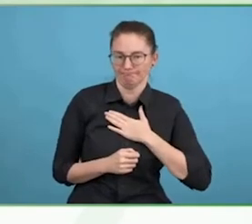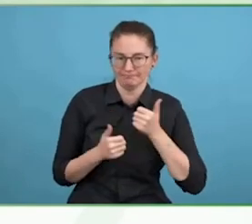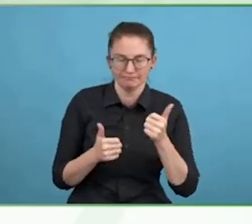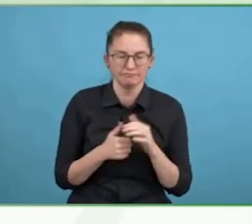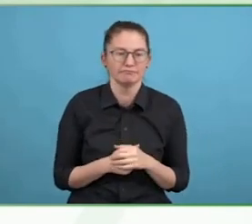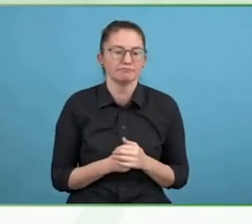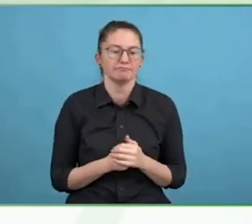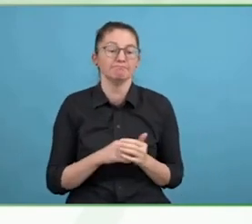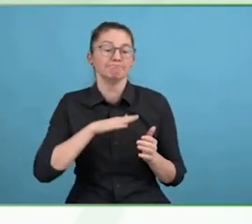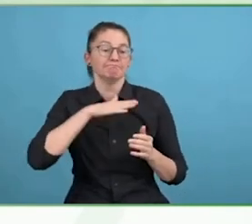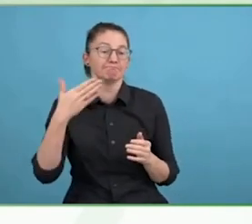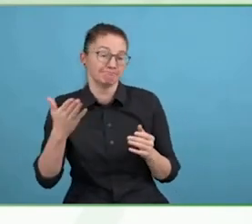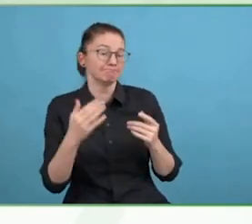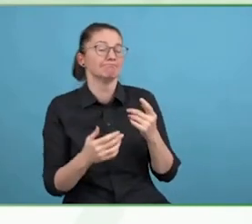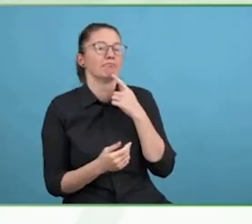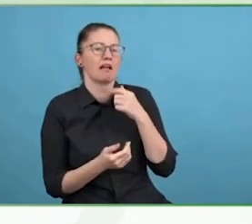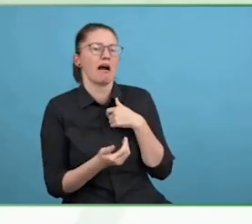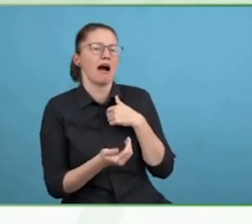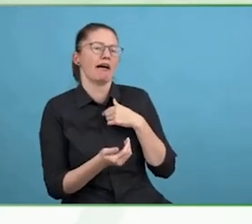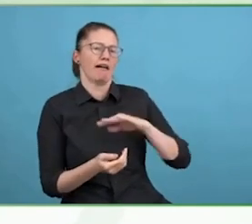I am a so called able-bodied ally.